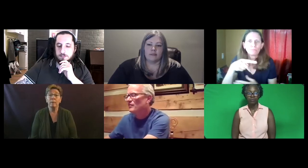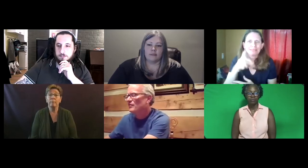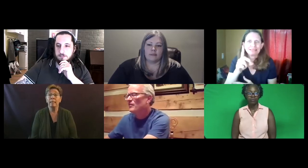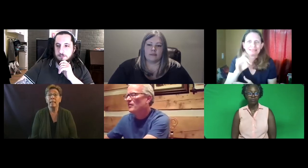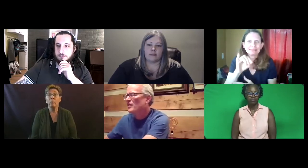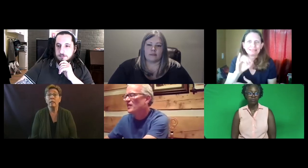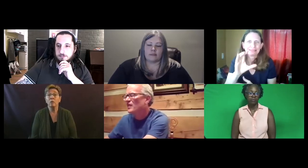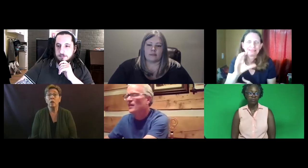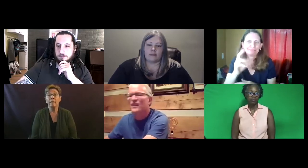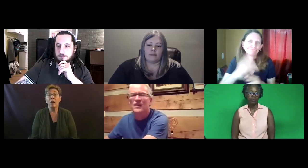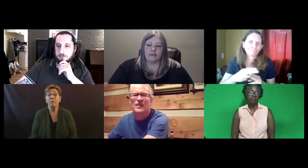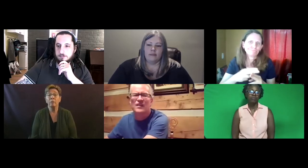And because they waited so long, they offered a PDIC.